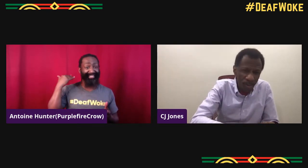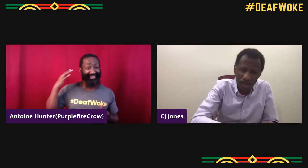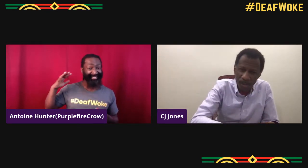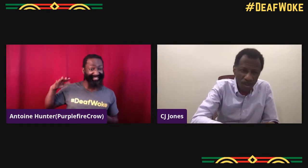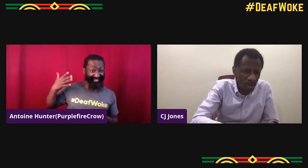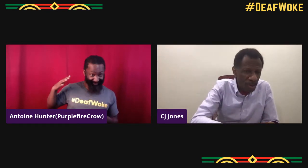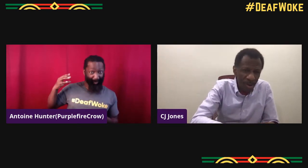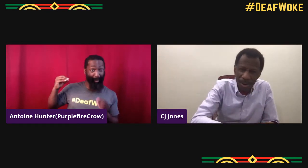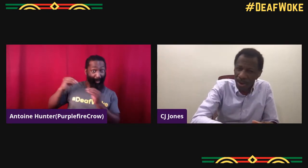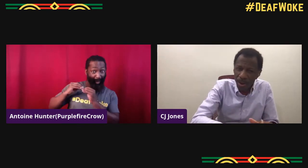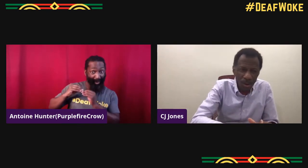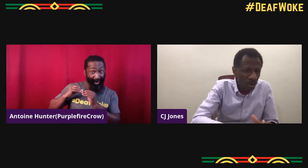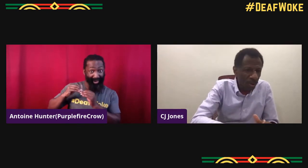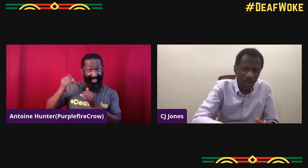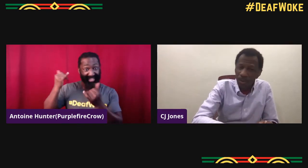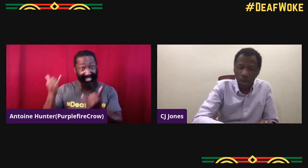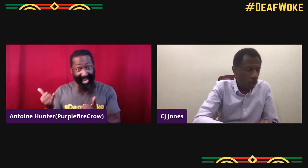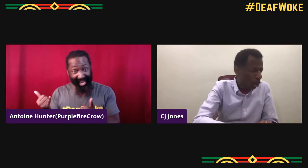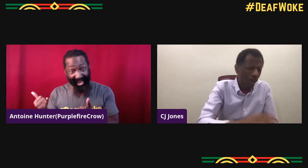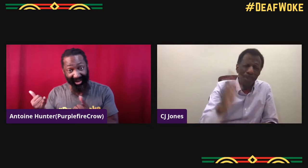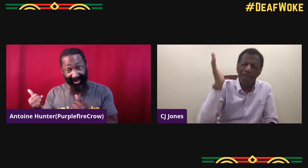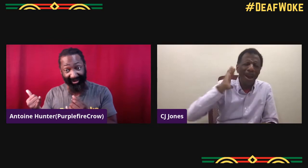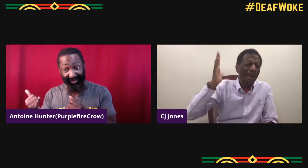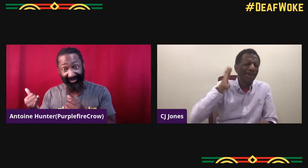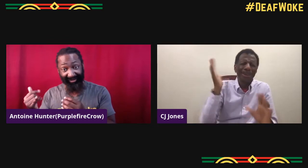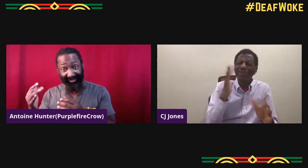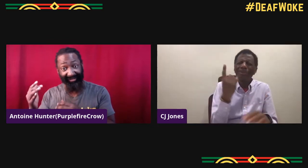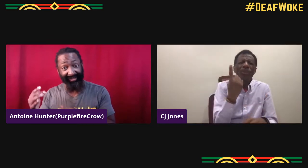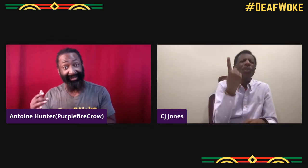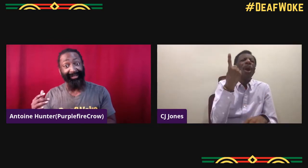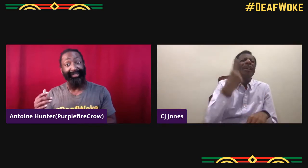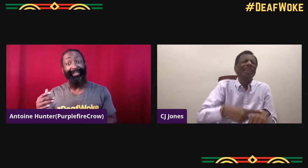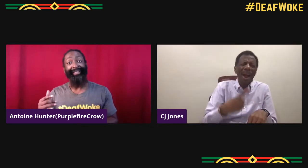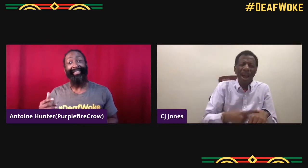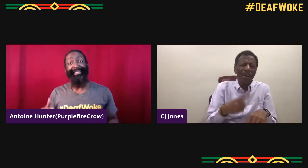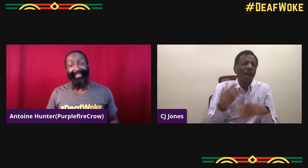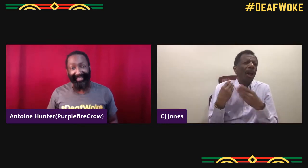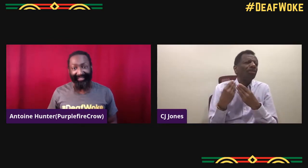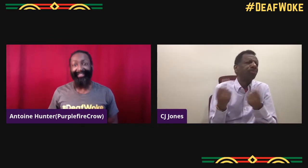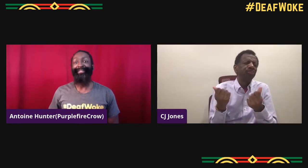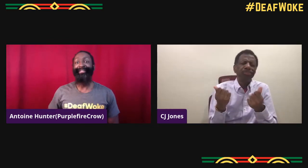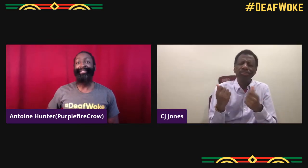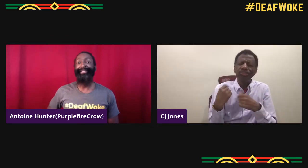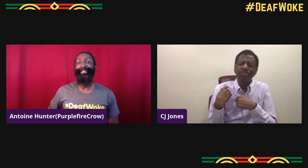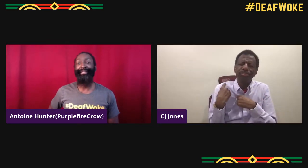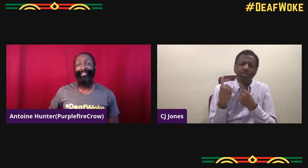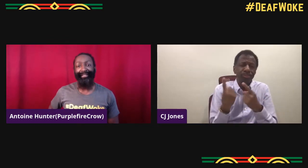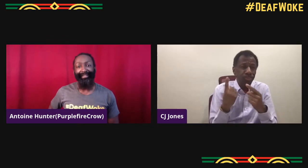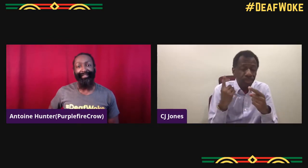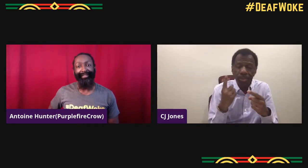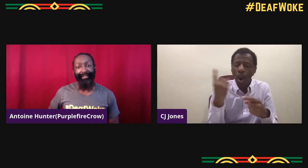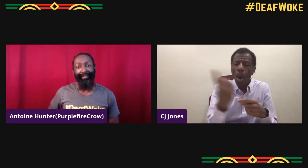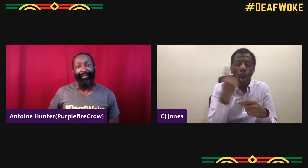I mean, I'm talking about back in the day, but today, even so there's not very many.